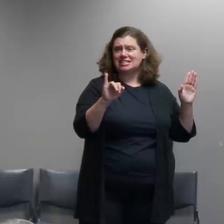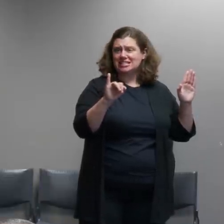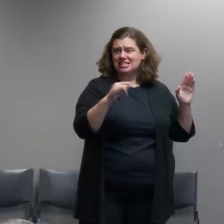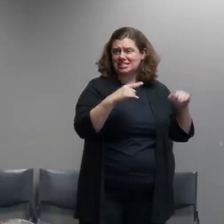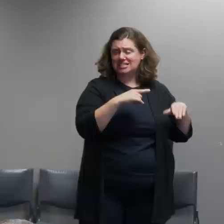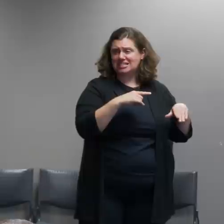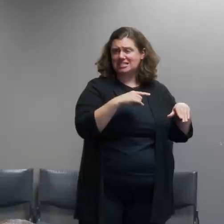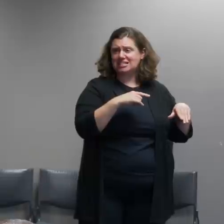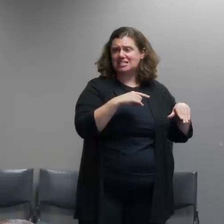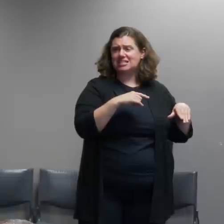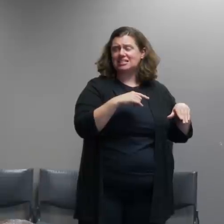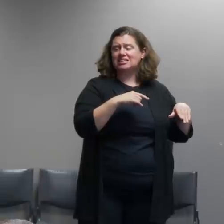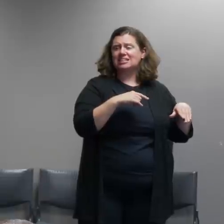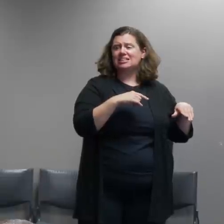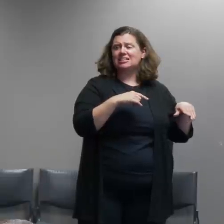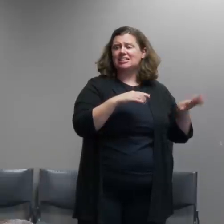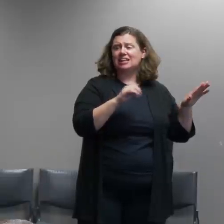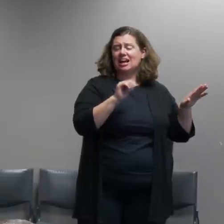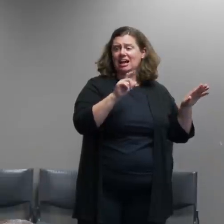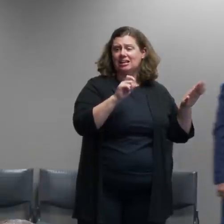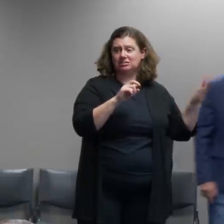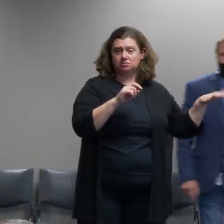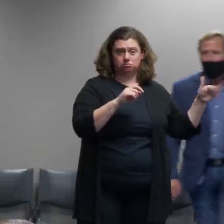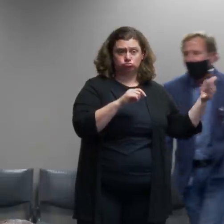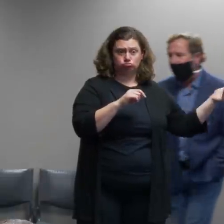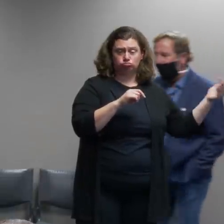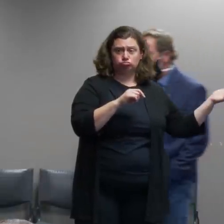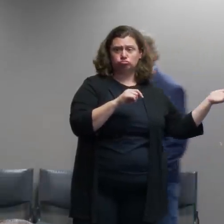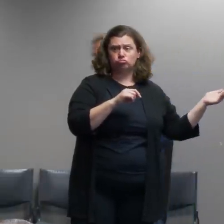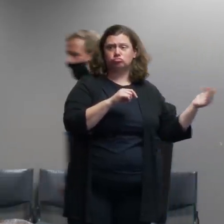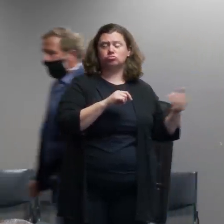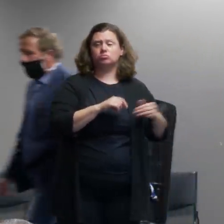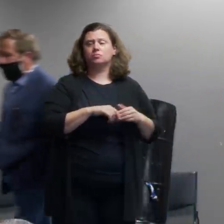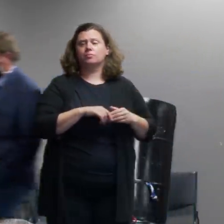can hear you go ahead and ask away hi alex appreciate um